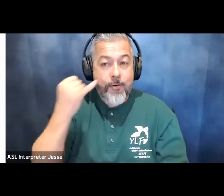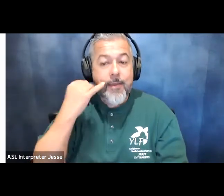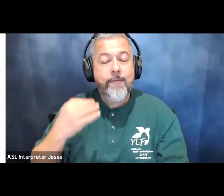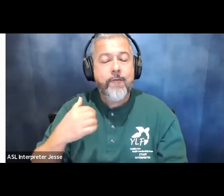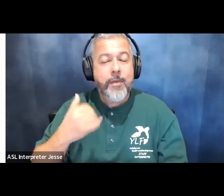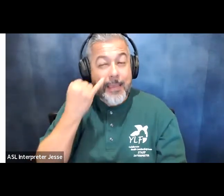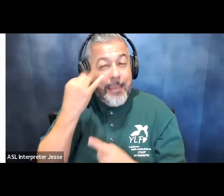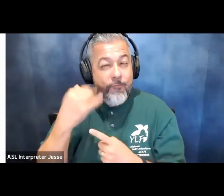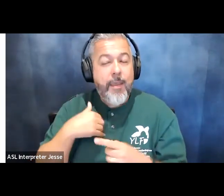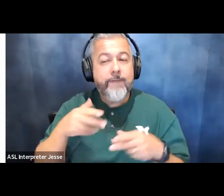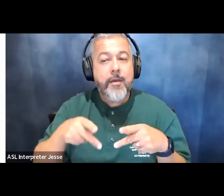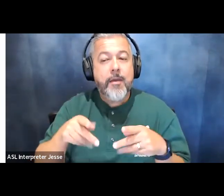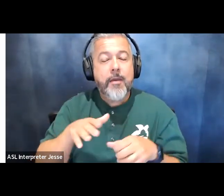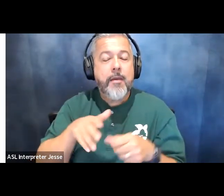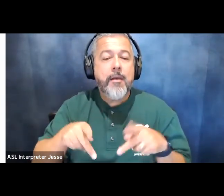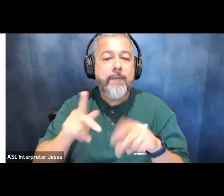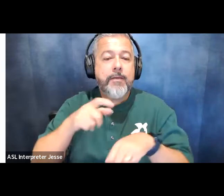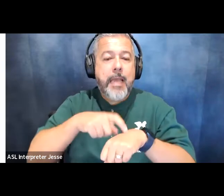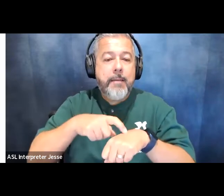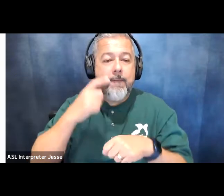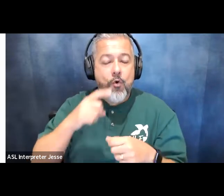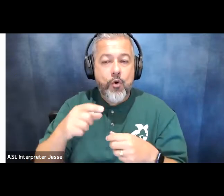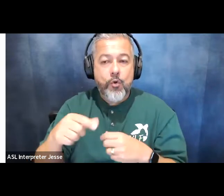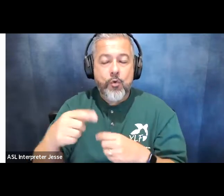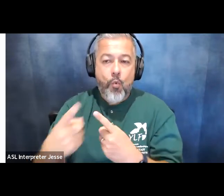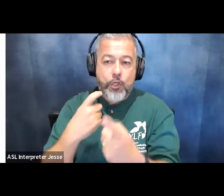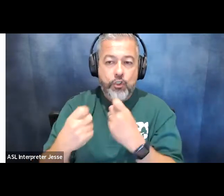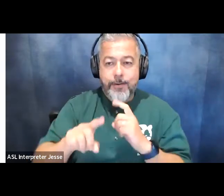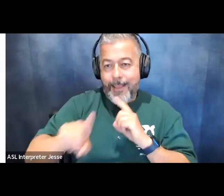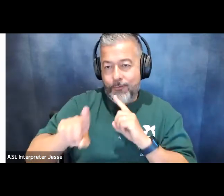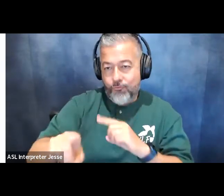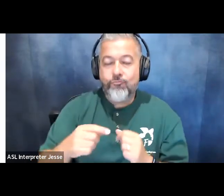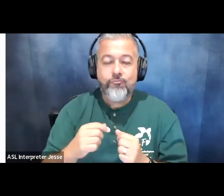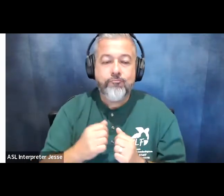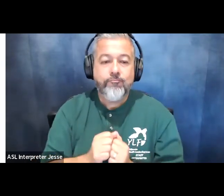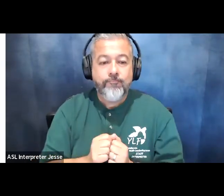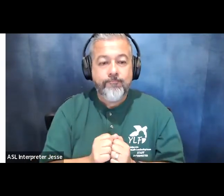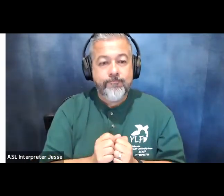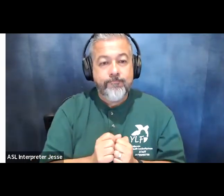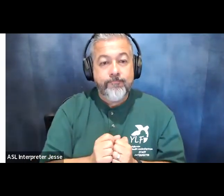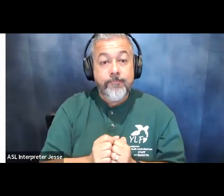a we will be using that so that we can call on you to ask a question if that's the case